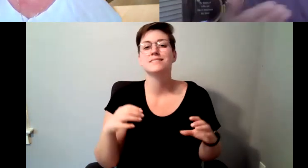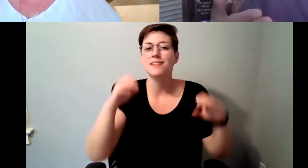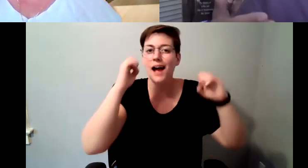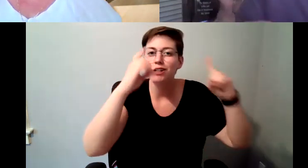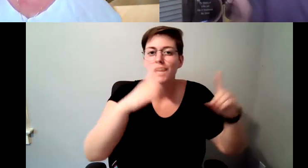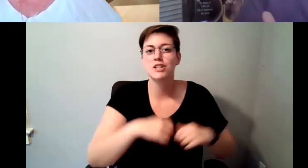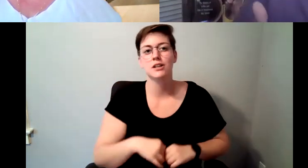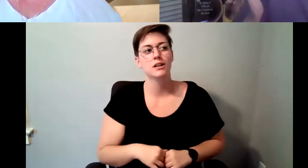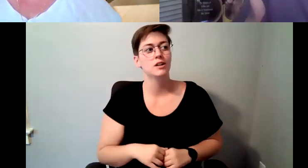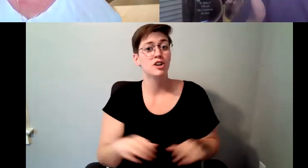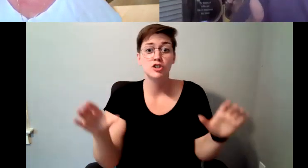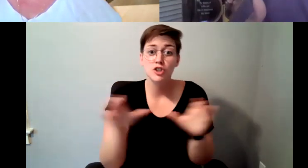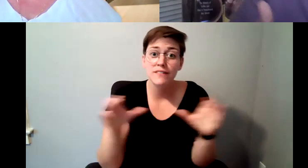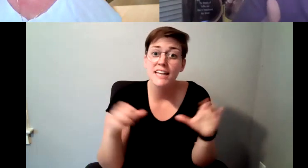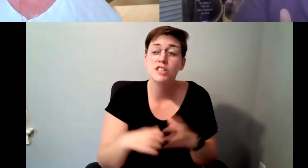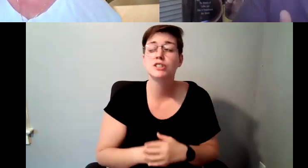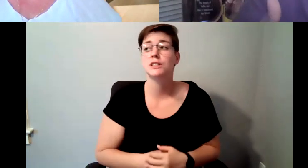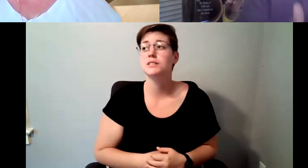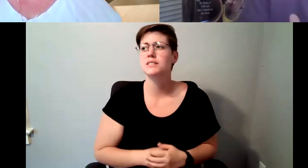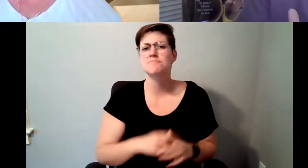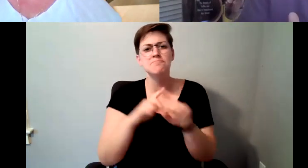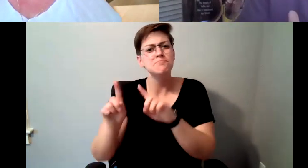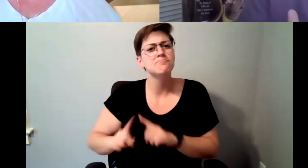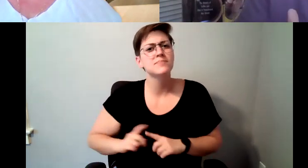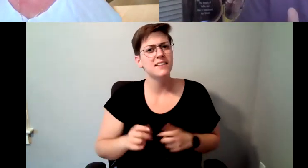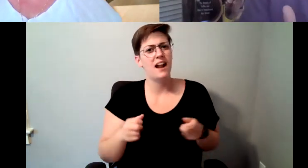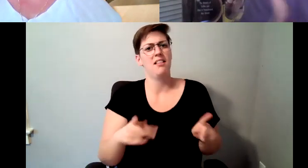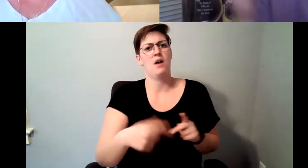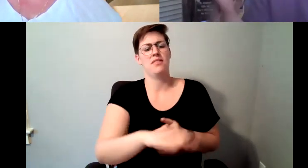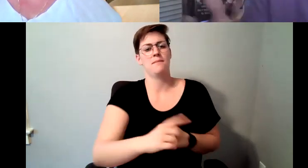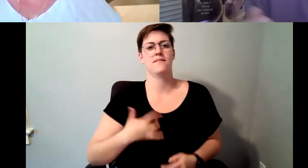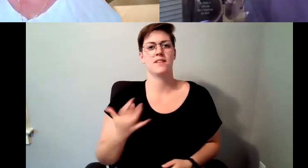that allow them to feel more like a professional than they perhaps did.